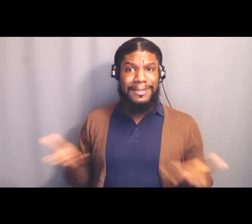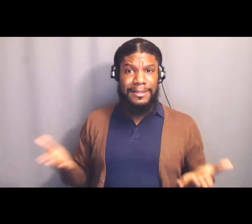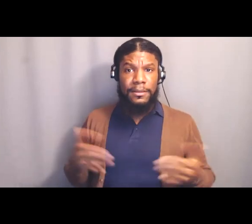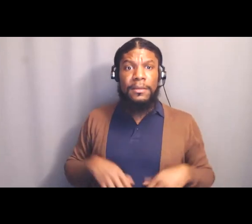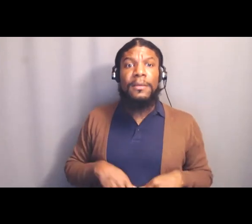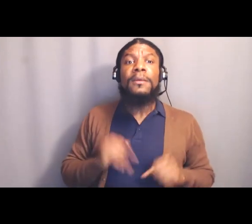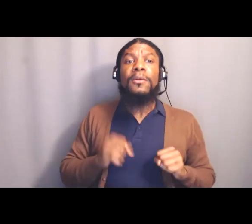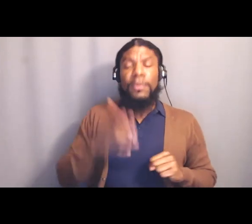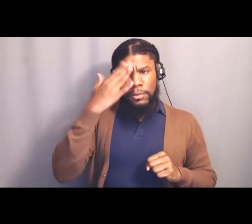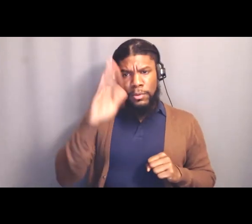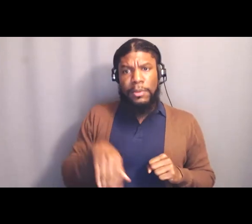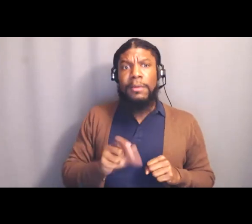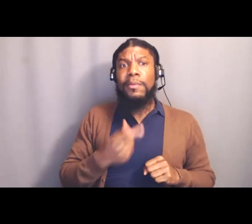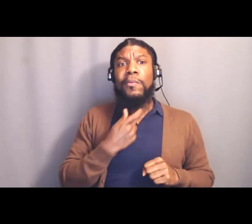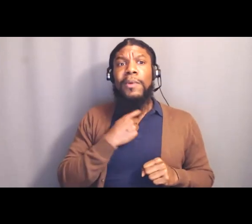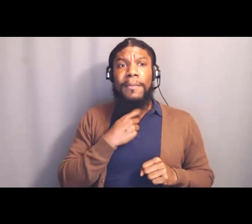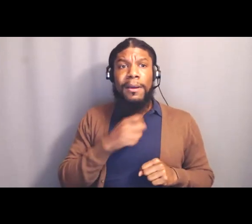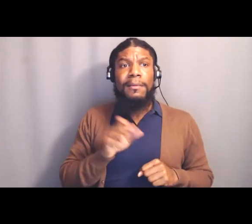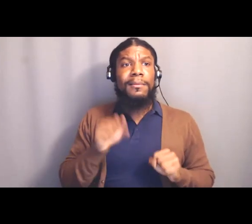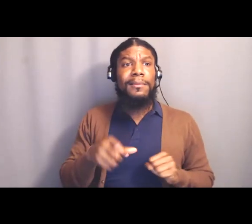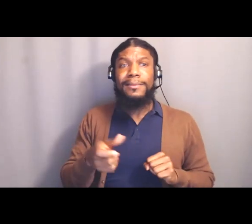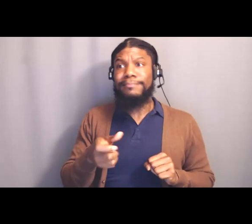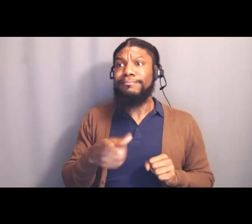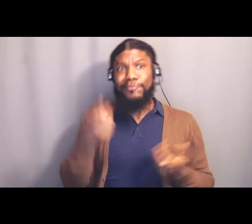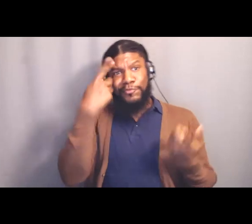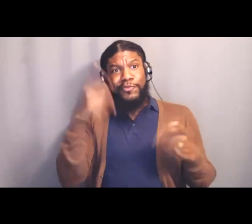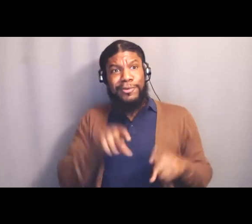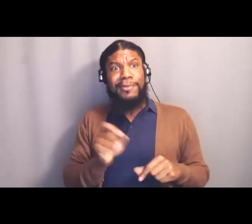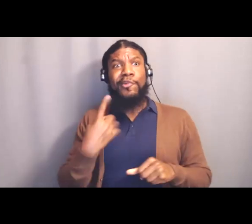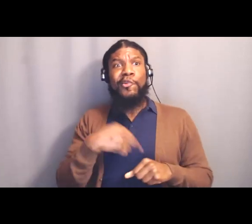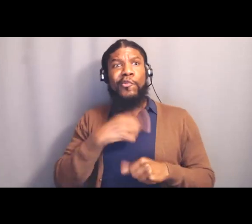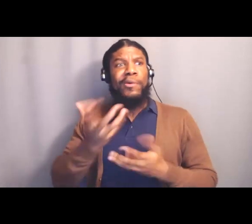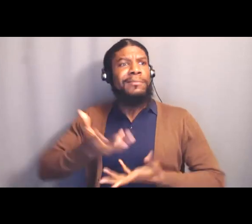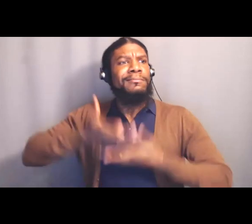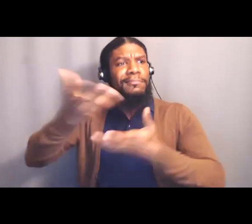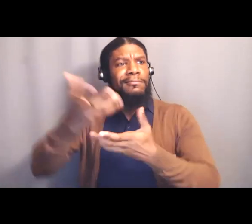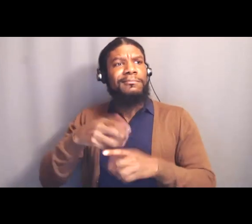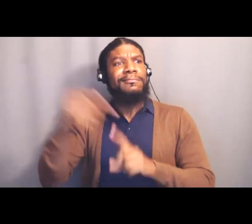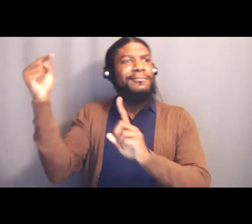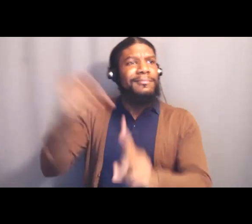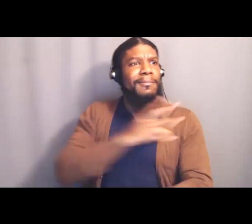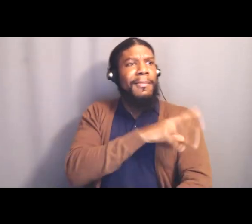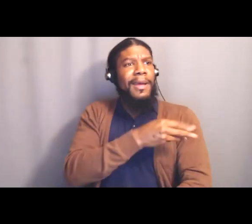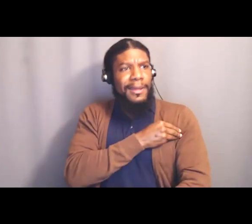it costs us something I've been personally canceled a few times and since I had to go